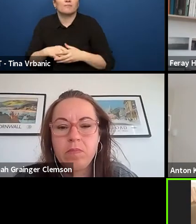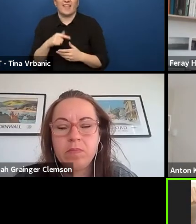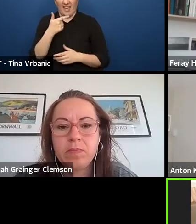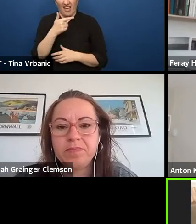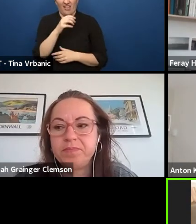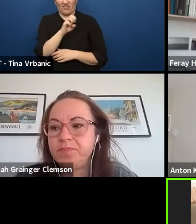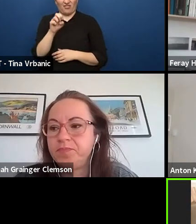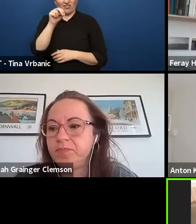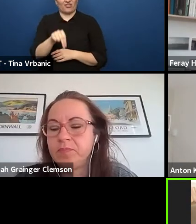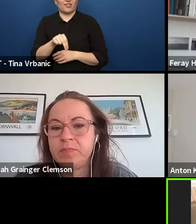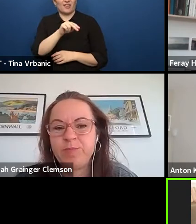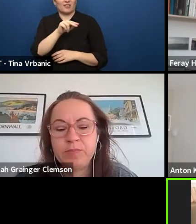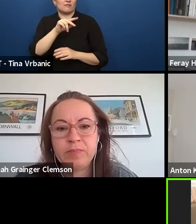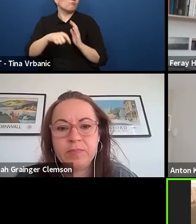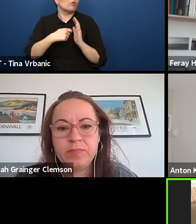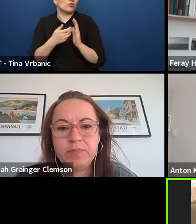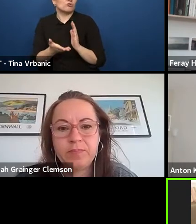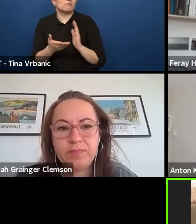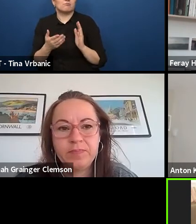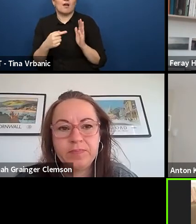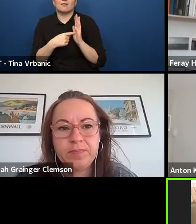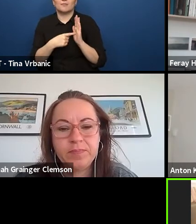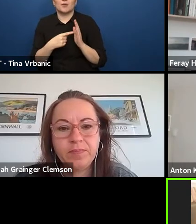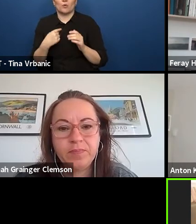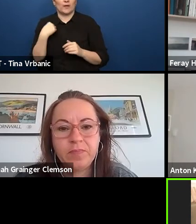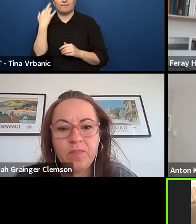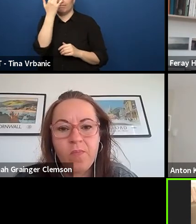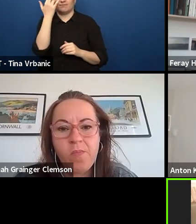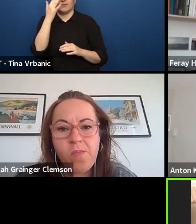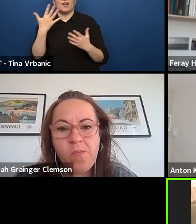we are arranging a space that's called the Teen Academy